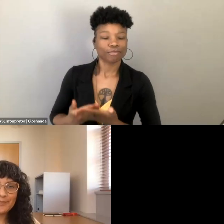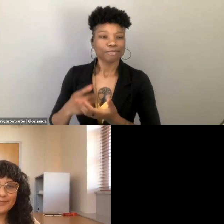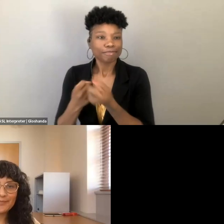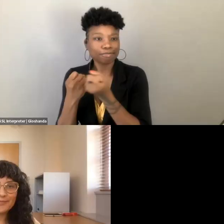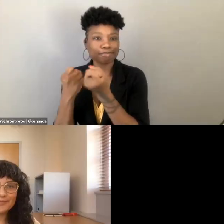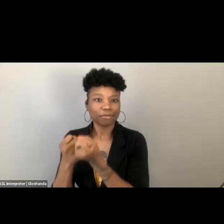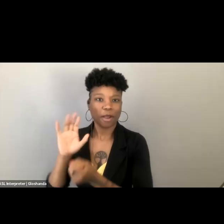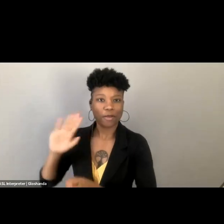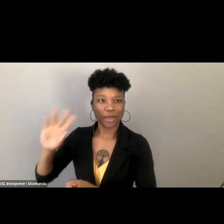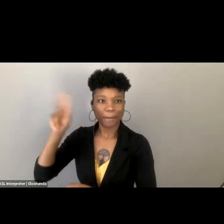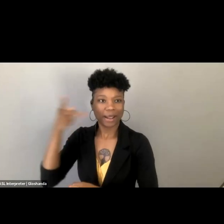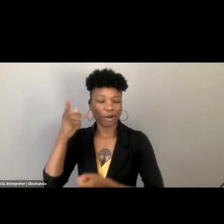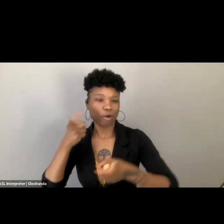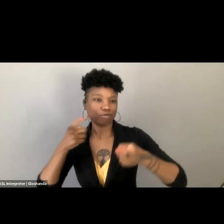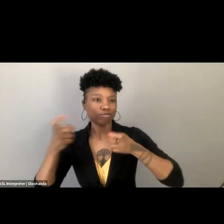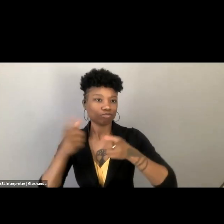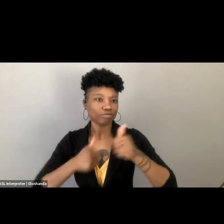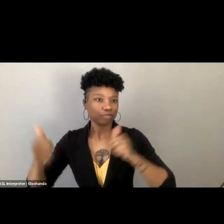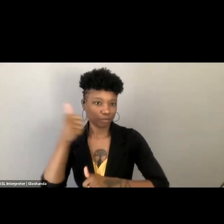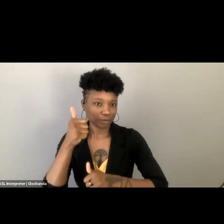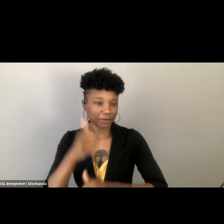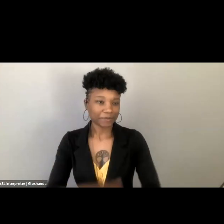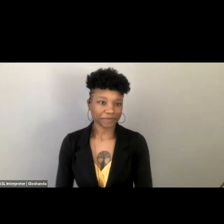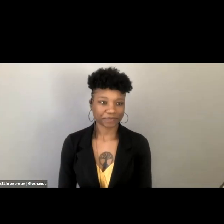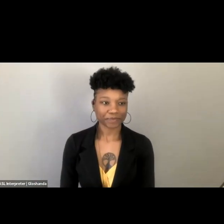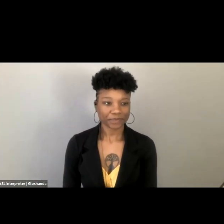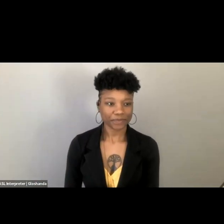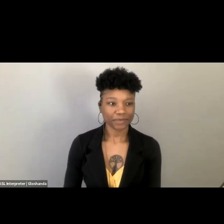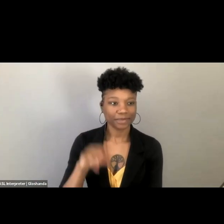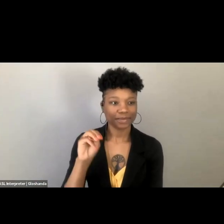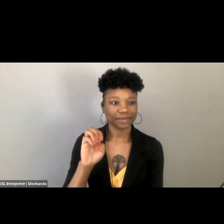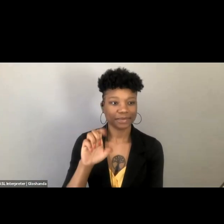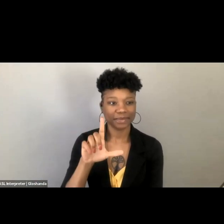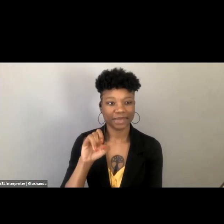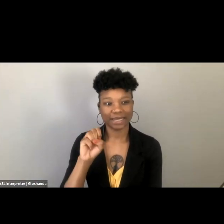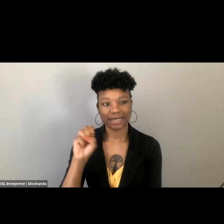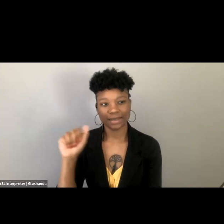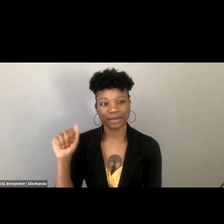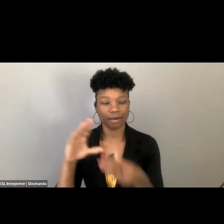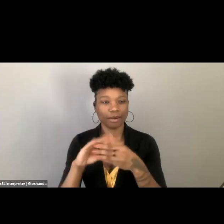Thank you so much for that. Yeah, I think going back to this moment in time,